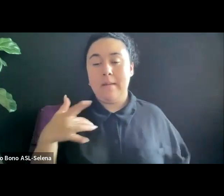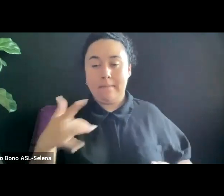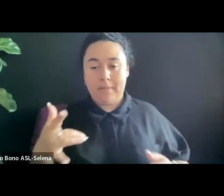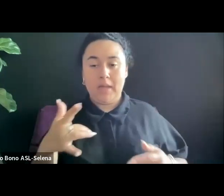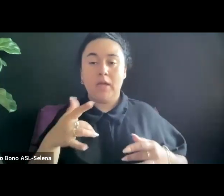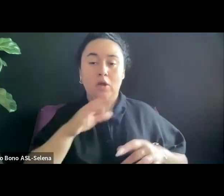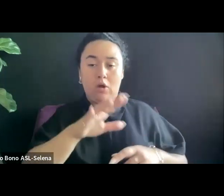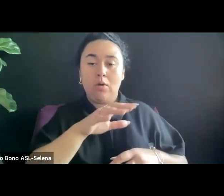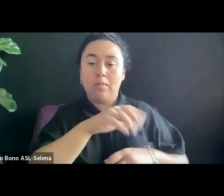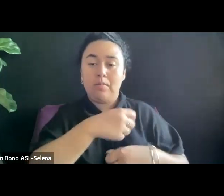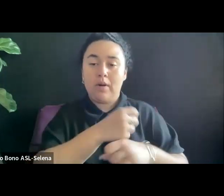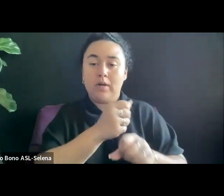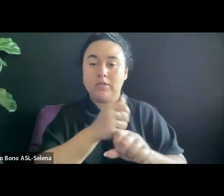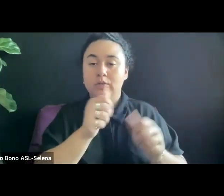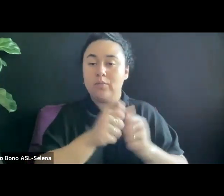GERMANY AND JAPAN.